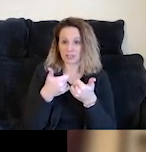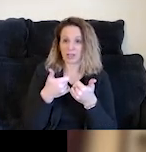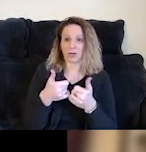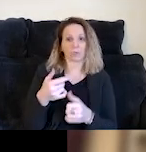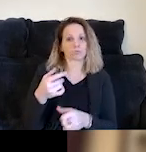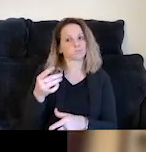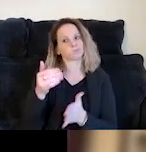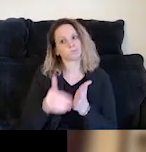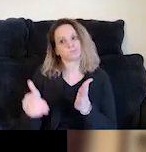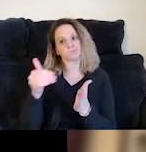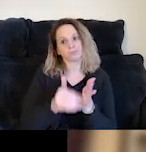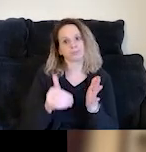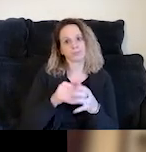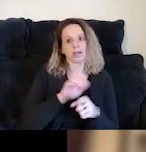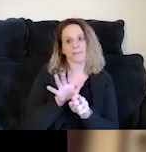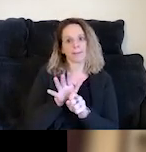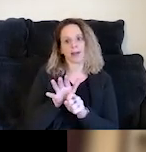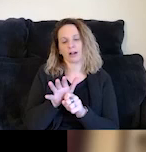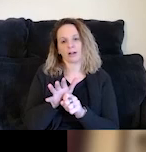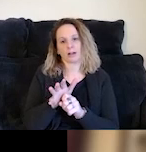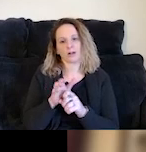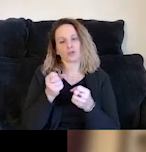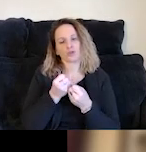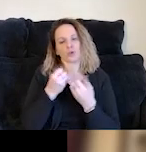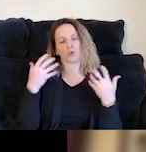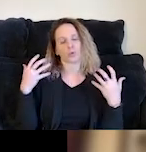by the pandemic and our challenges